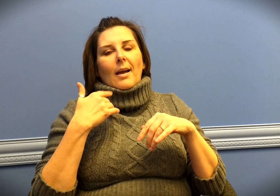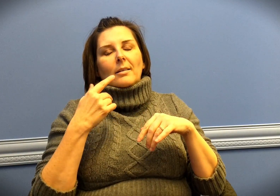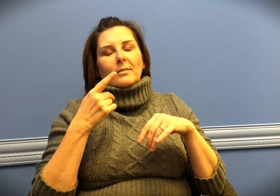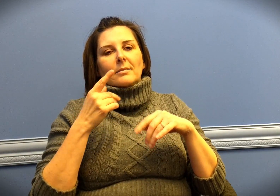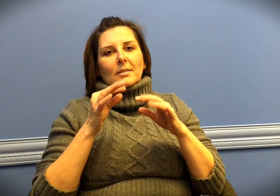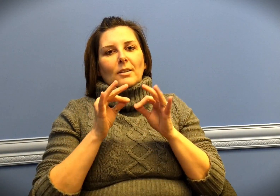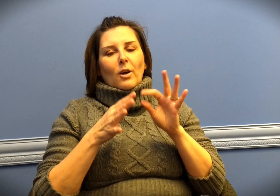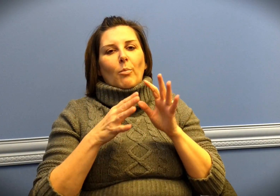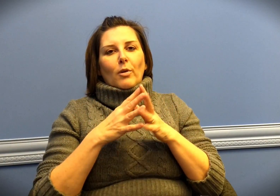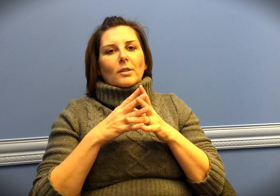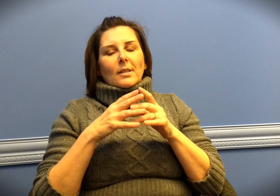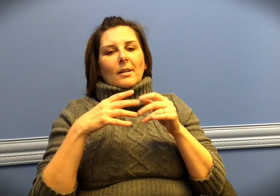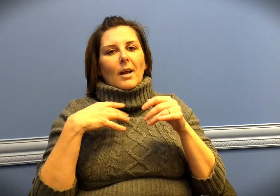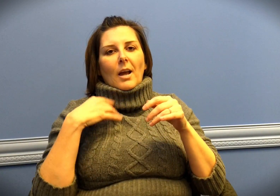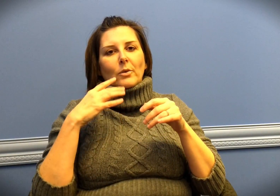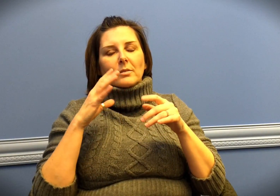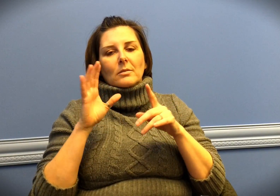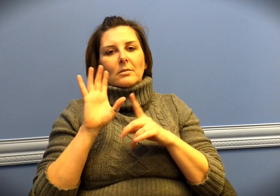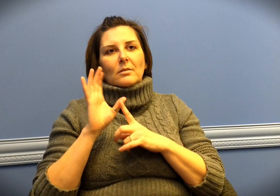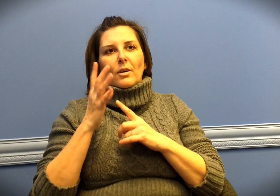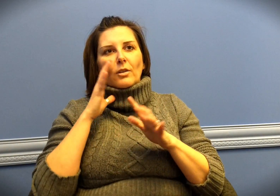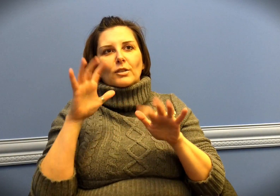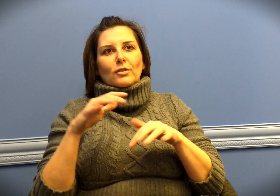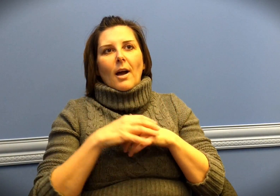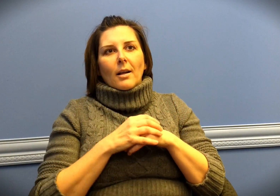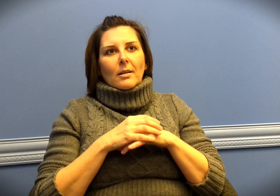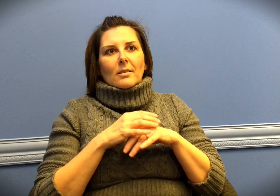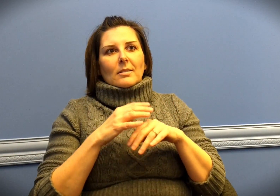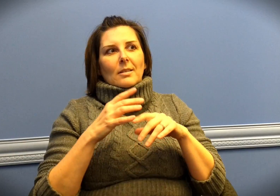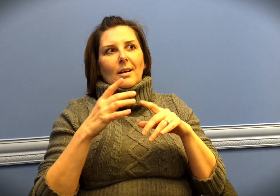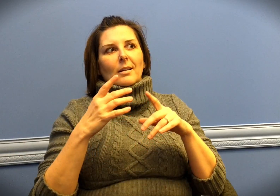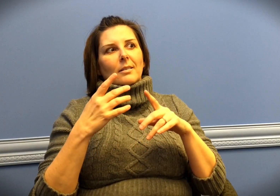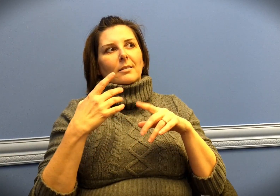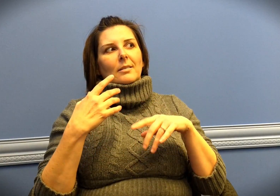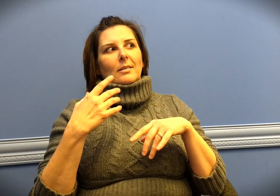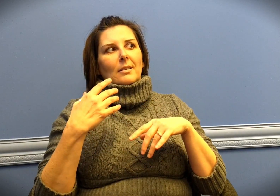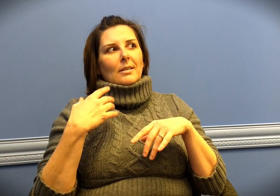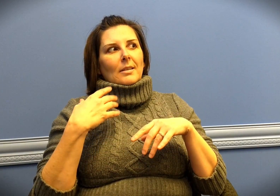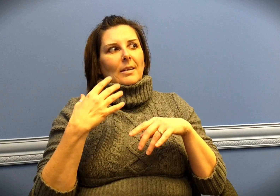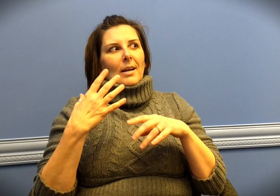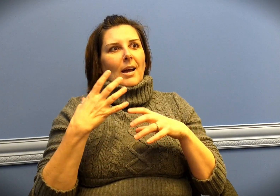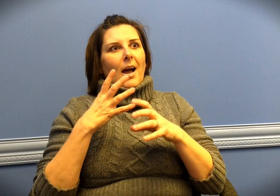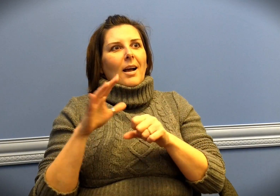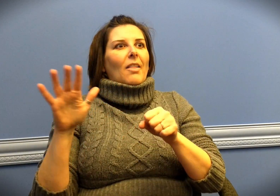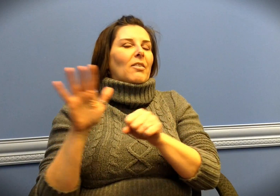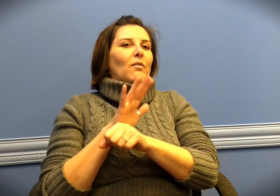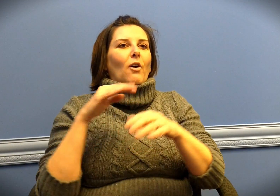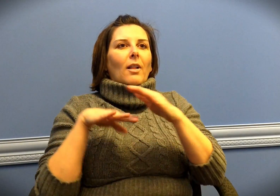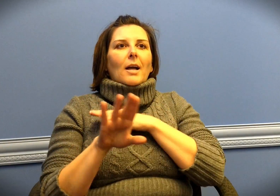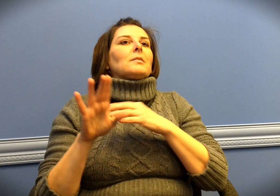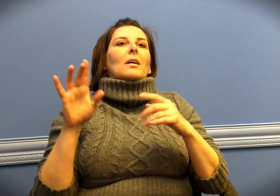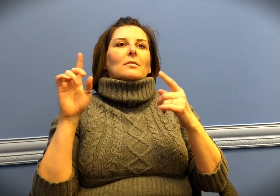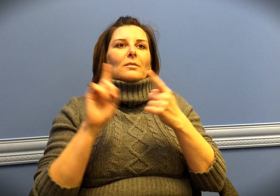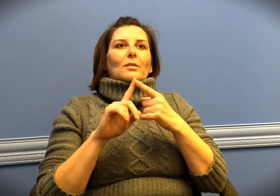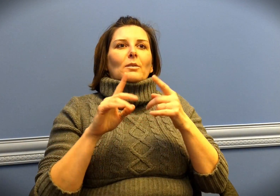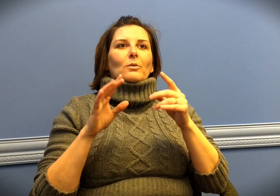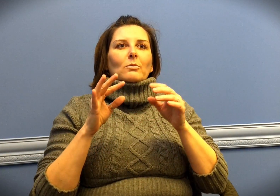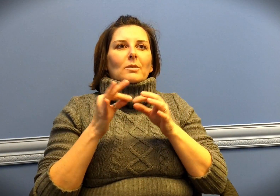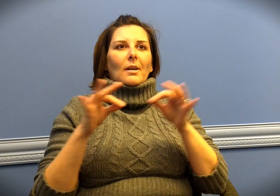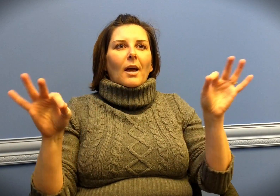I did have interpreters which was a culture shock. I had the full access to language